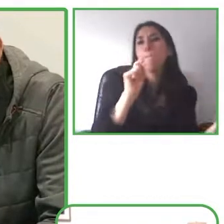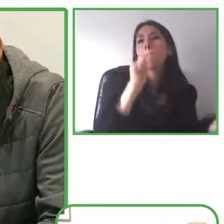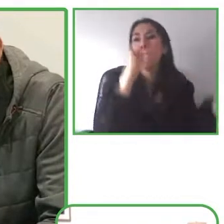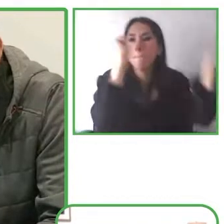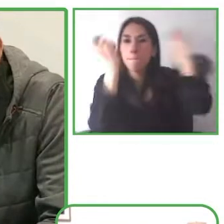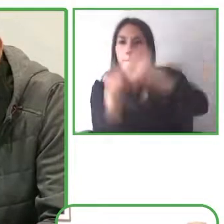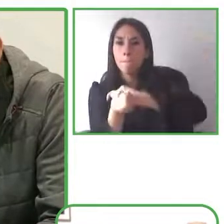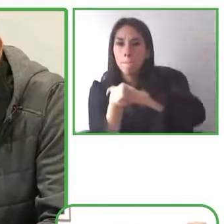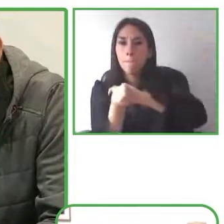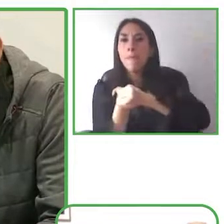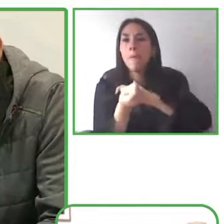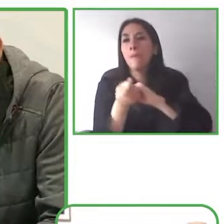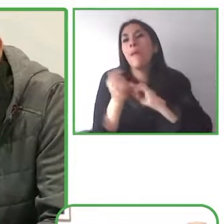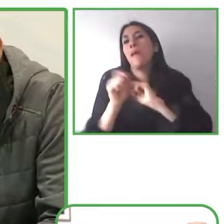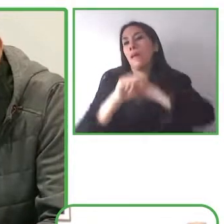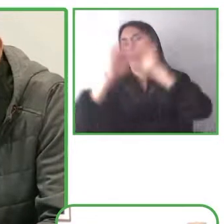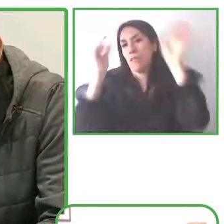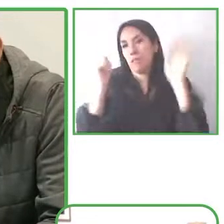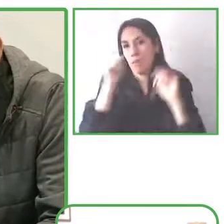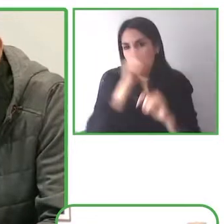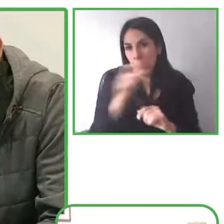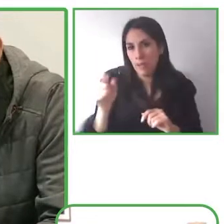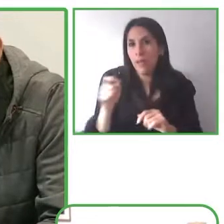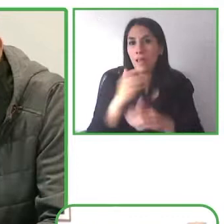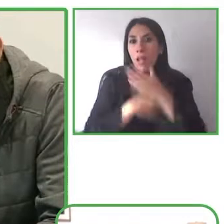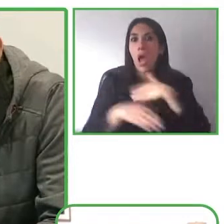speech recognition improvements in the future as well.